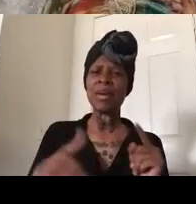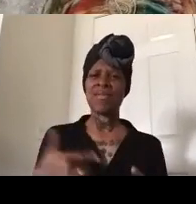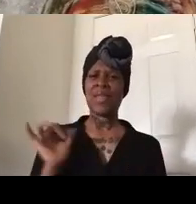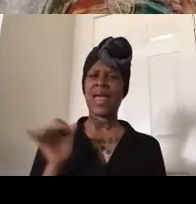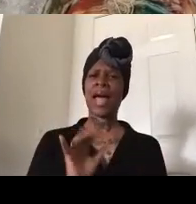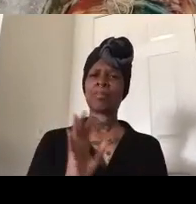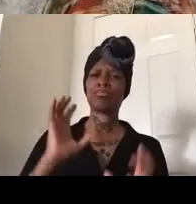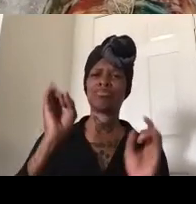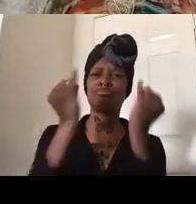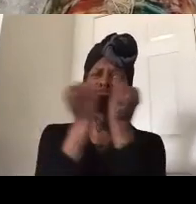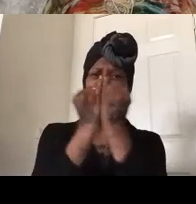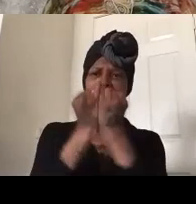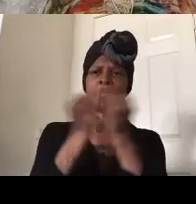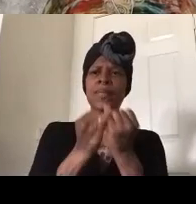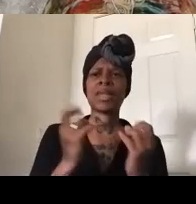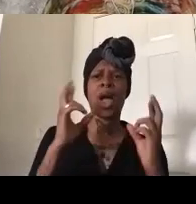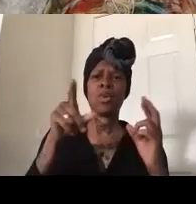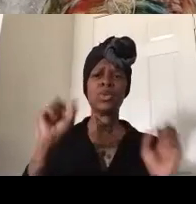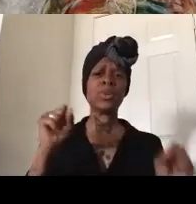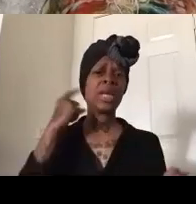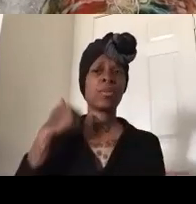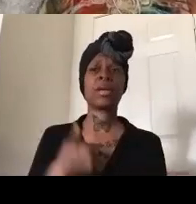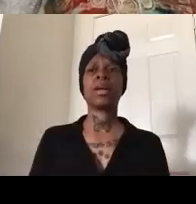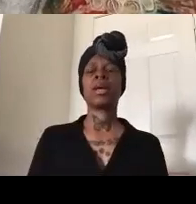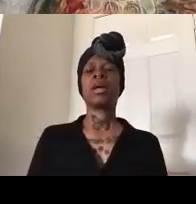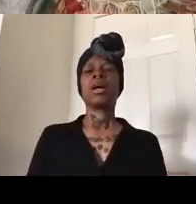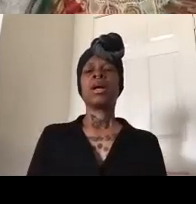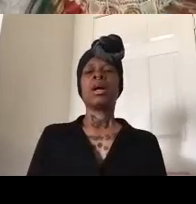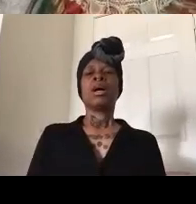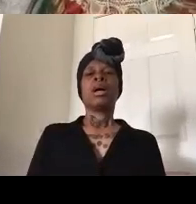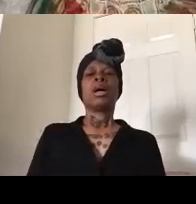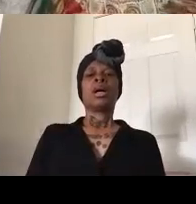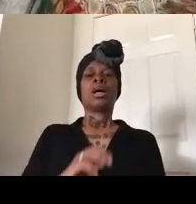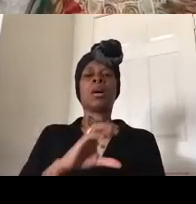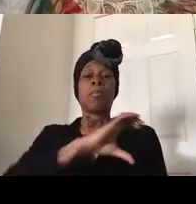we also maintain a presence outside of police commission